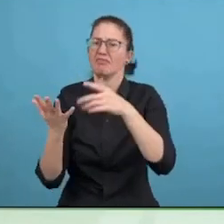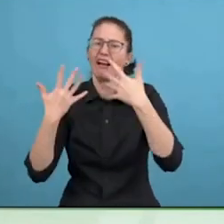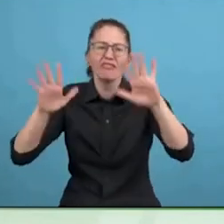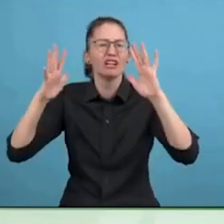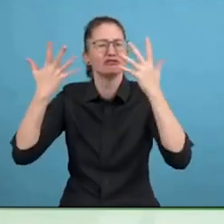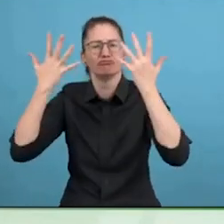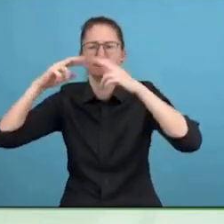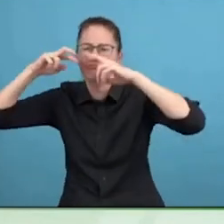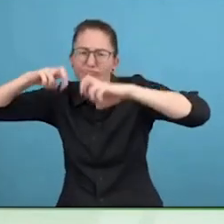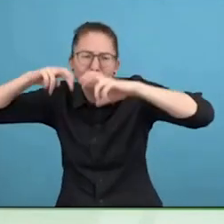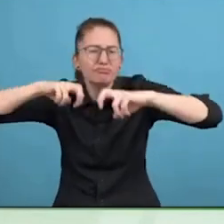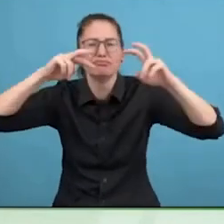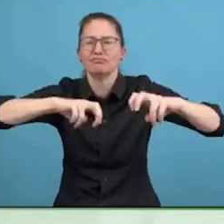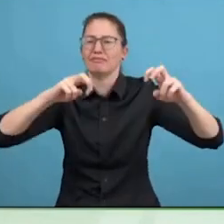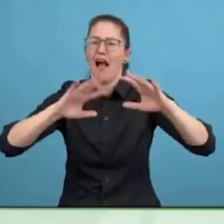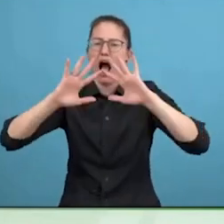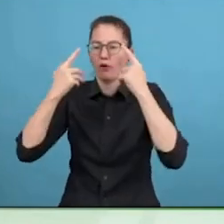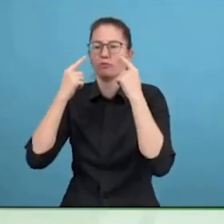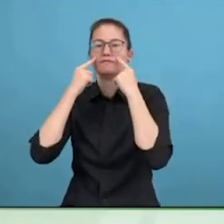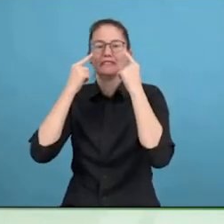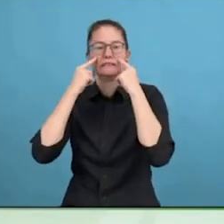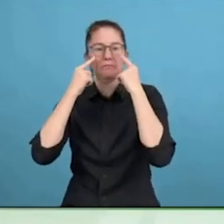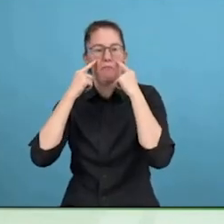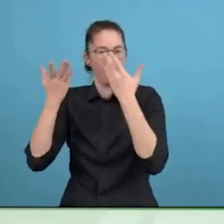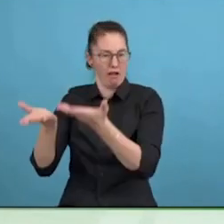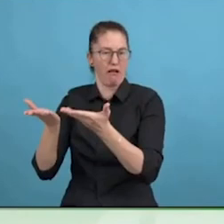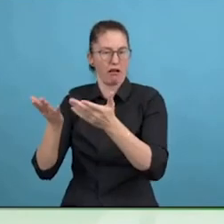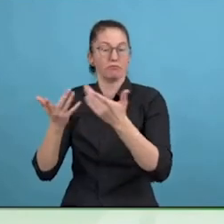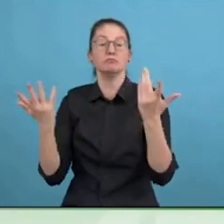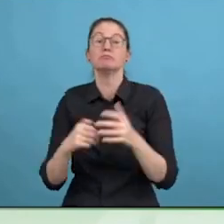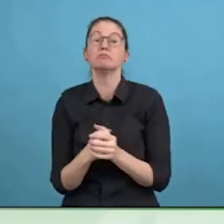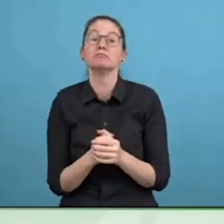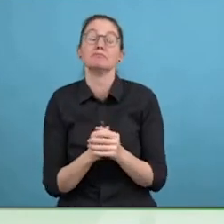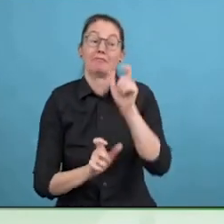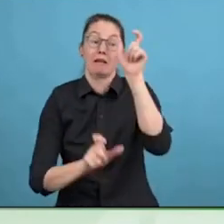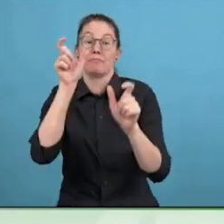friend has spoken about it, $13 trillion economy which if you